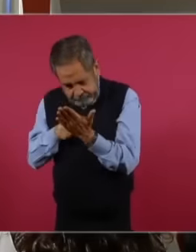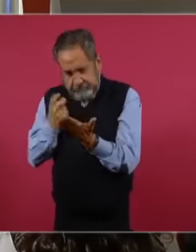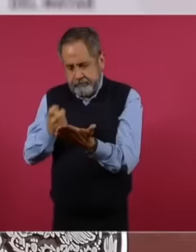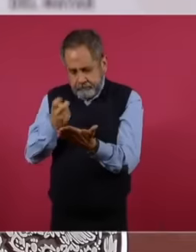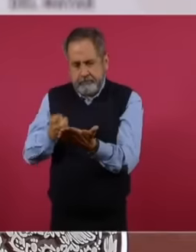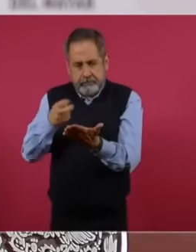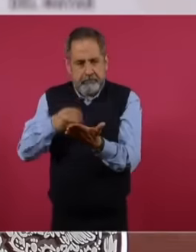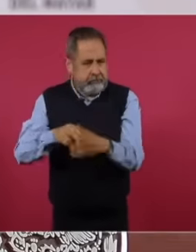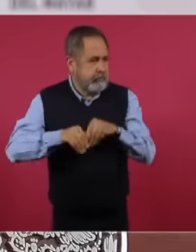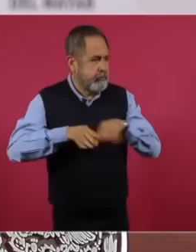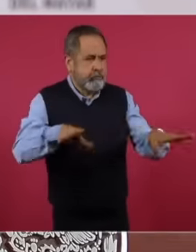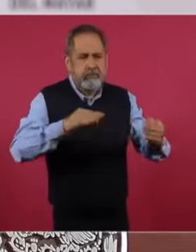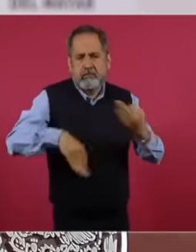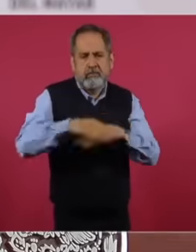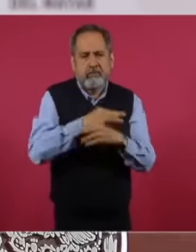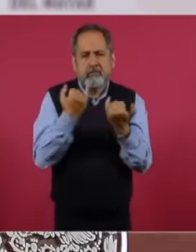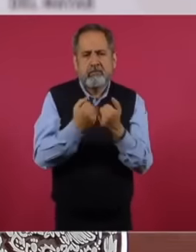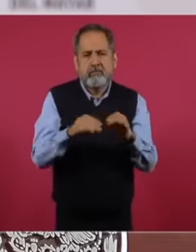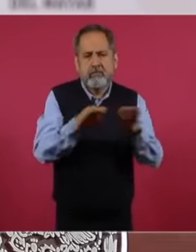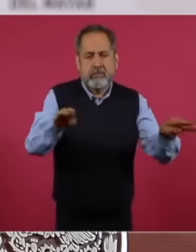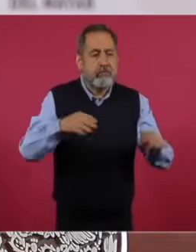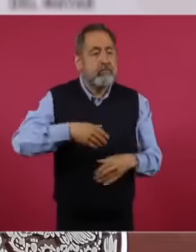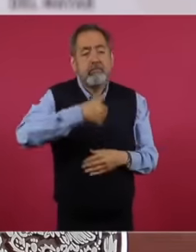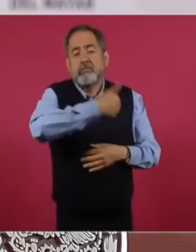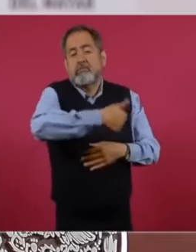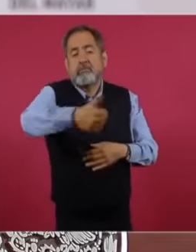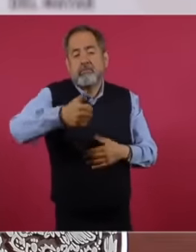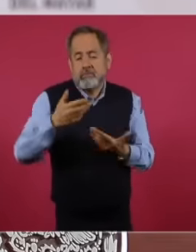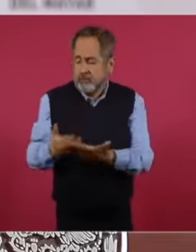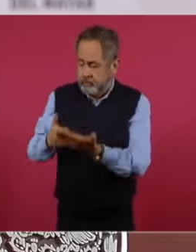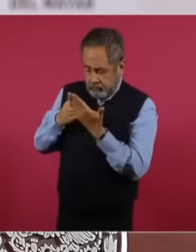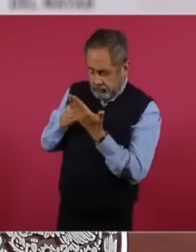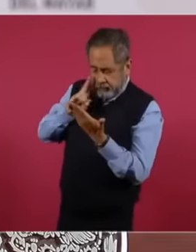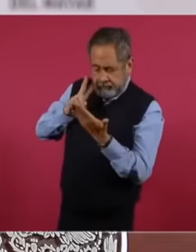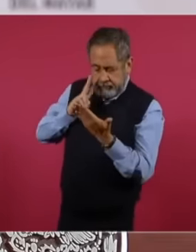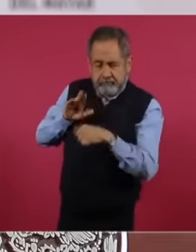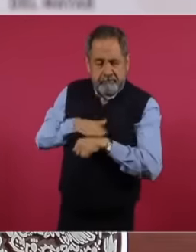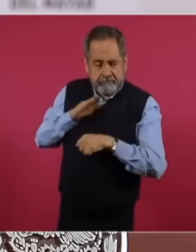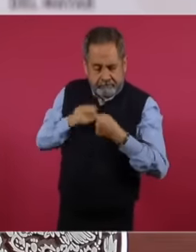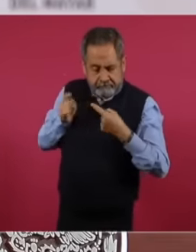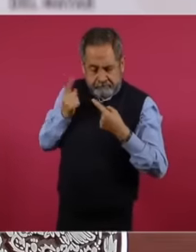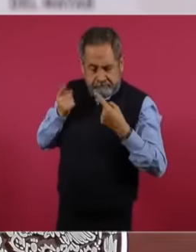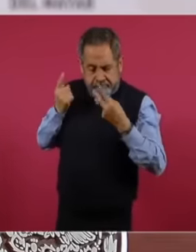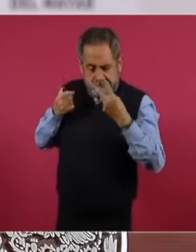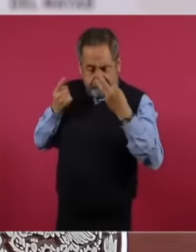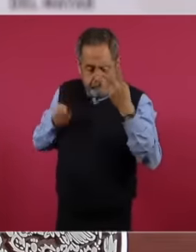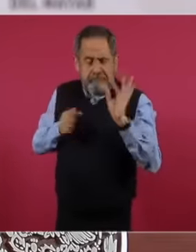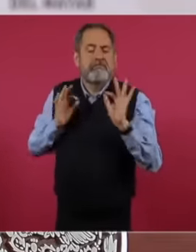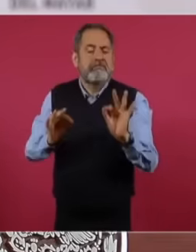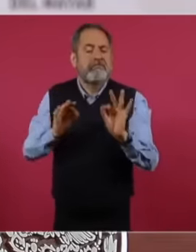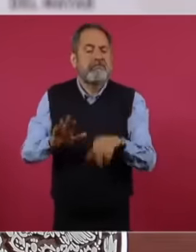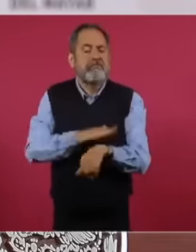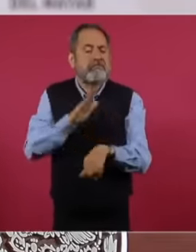can carry out self-assessments and confirm their regulatory compliance.